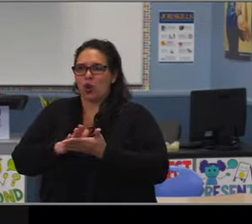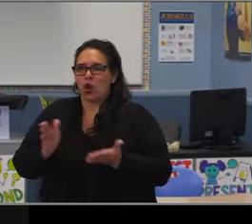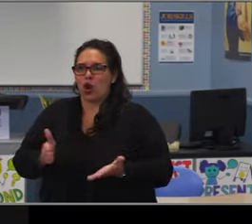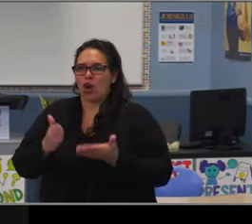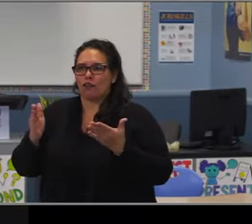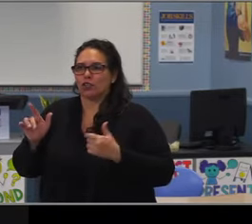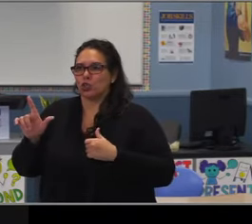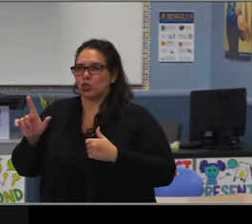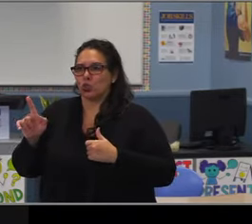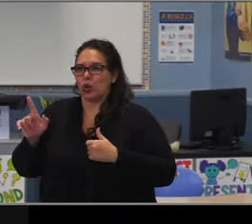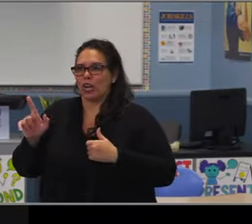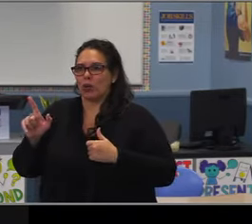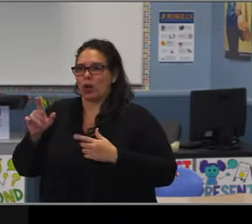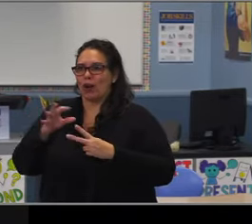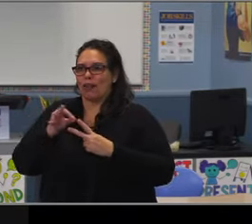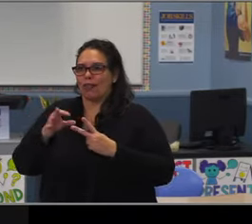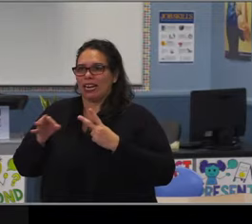So I'll open it up to any questions.